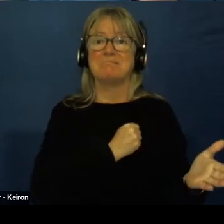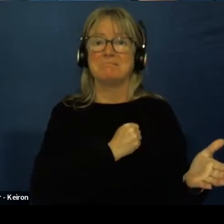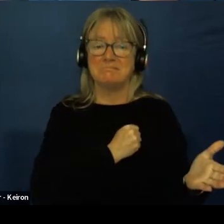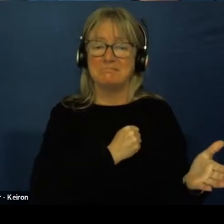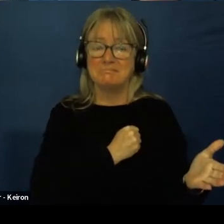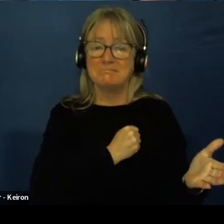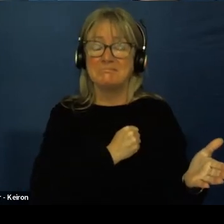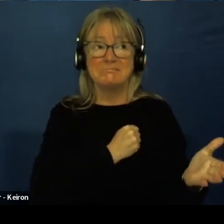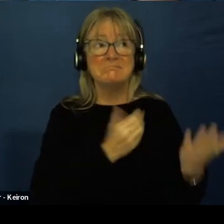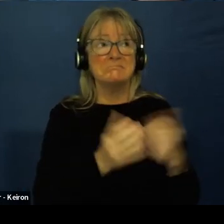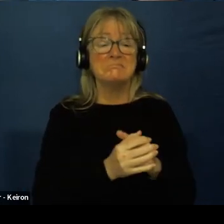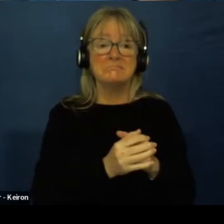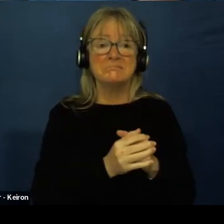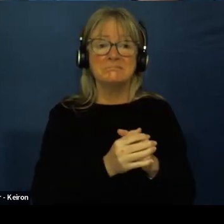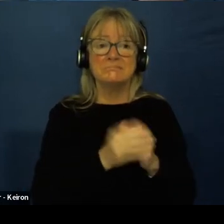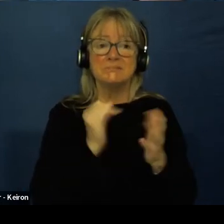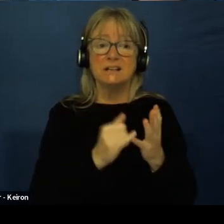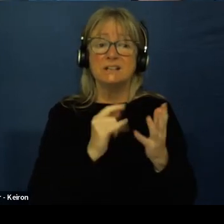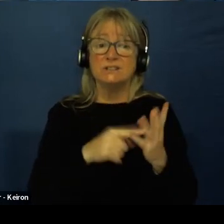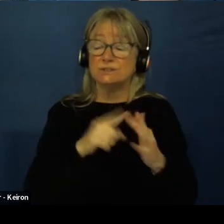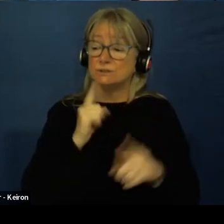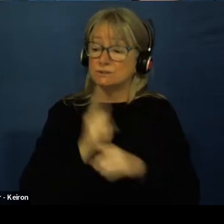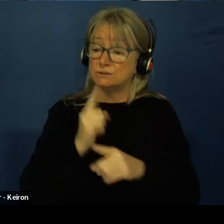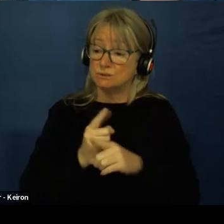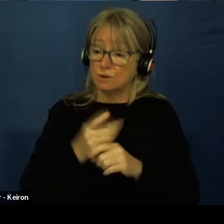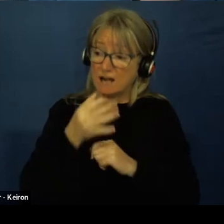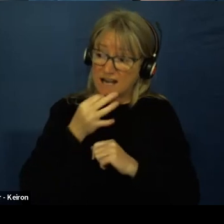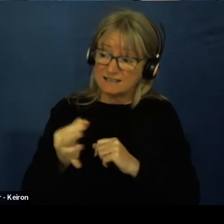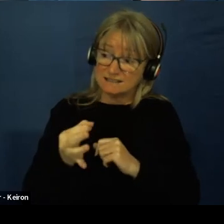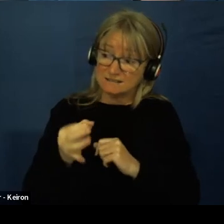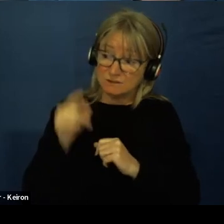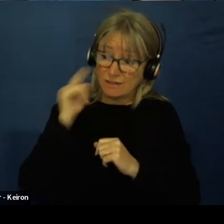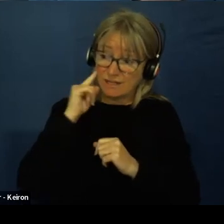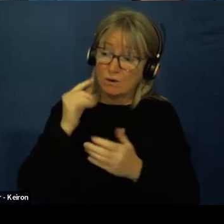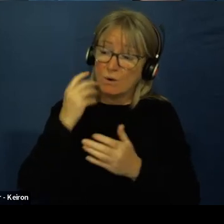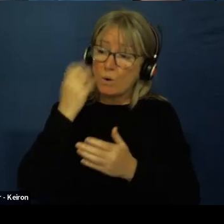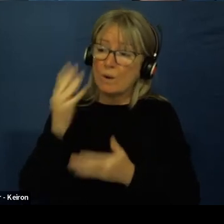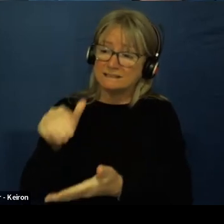Yeah. So do ways, would you say he will that it always helps.